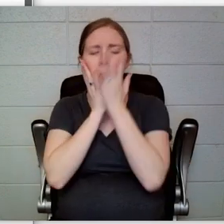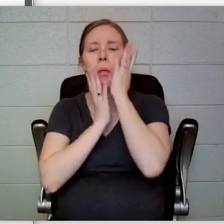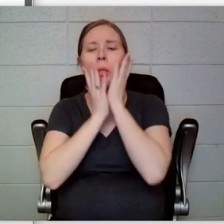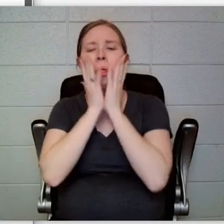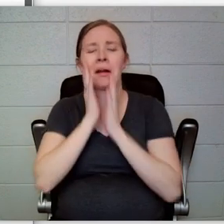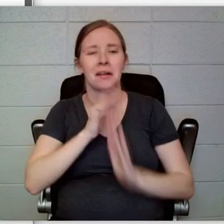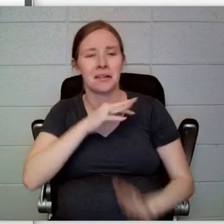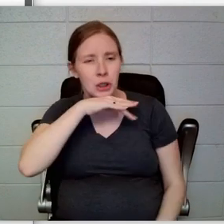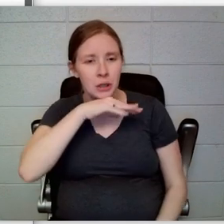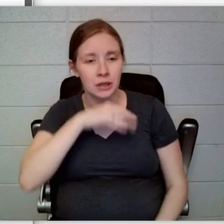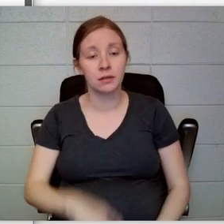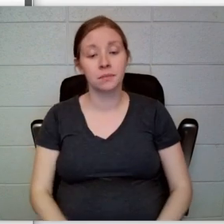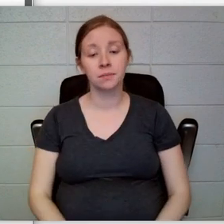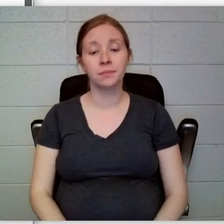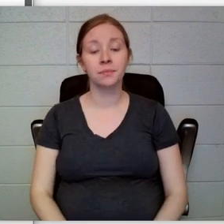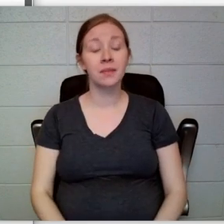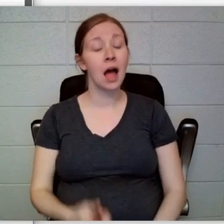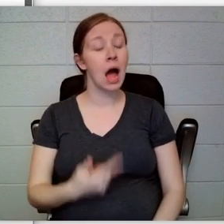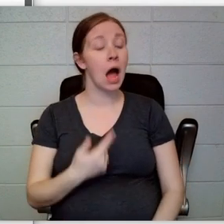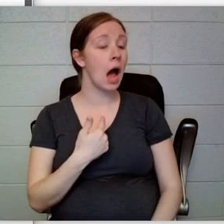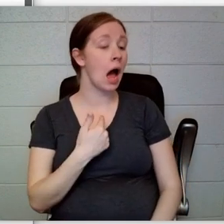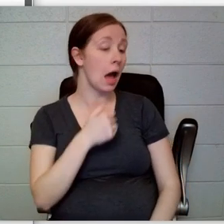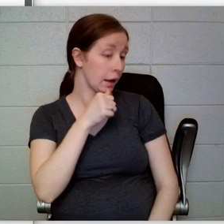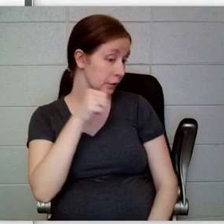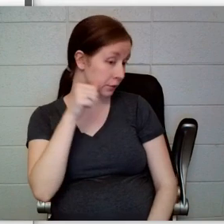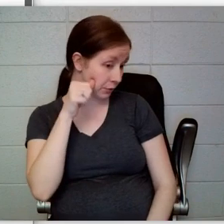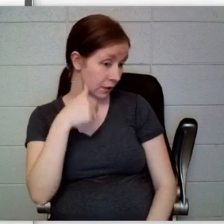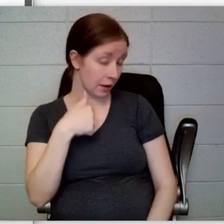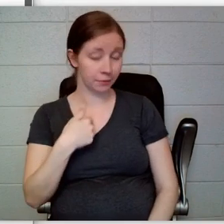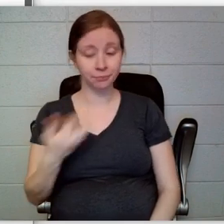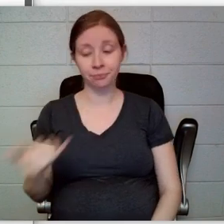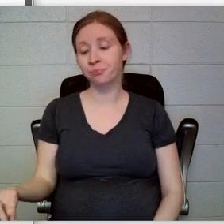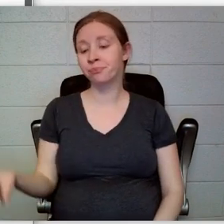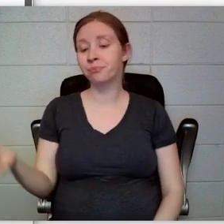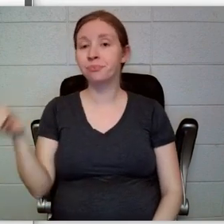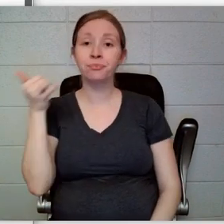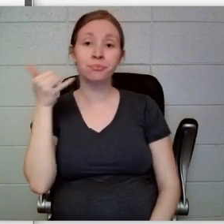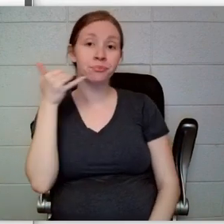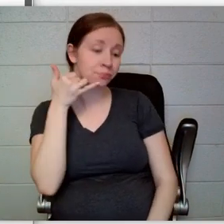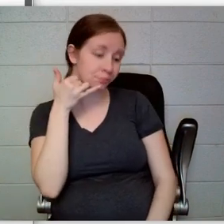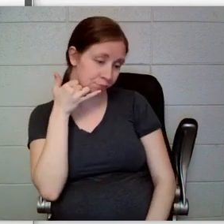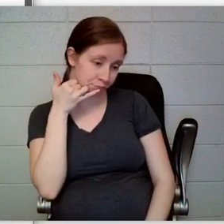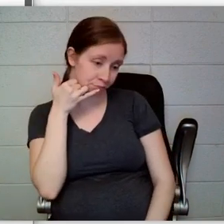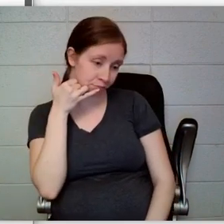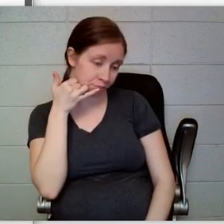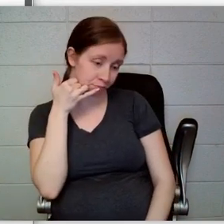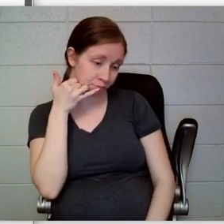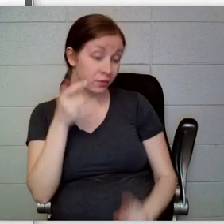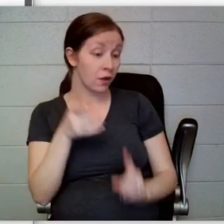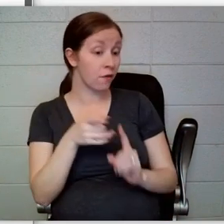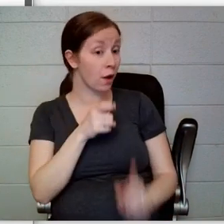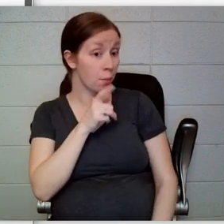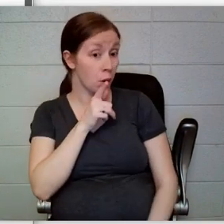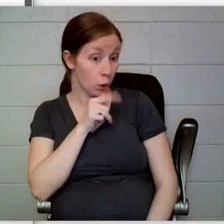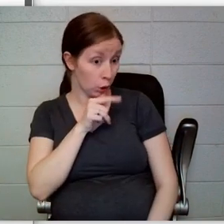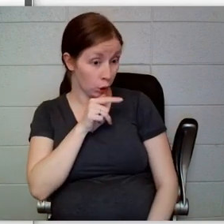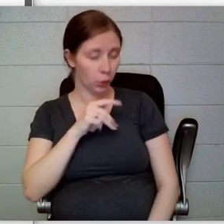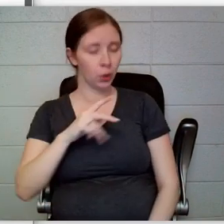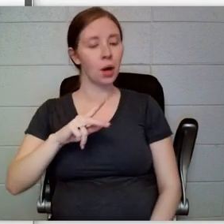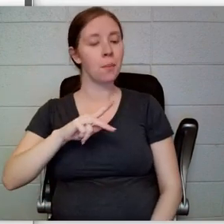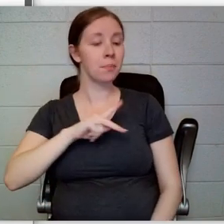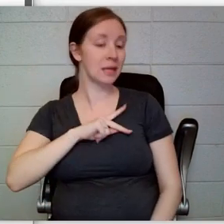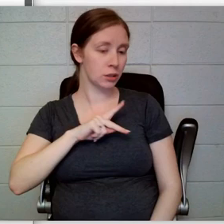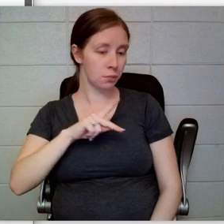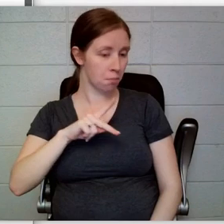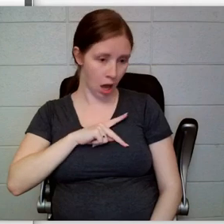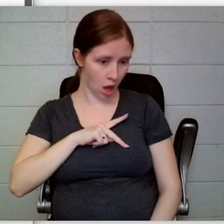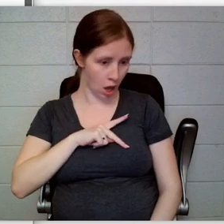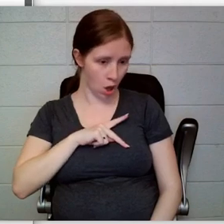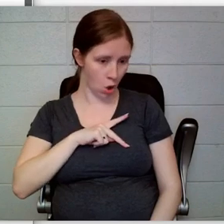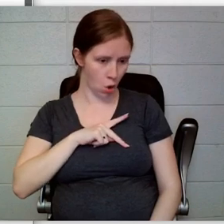“I received a phone call yesterday,” Count Olaf said, “from Mr. Poe. He told me you